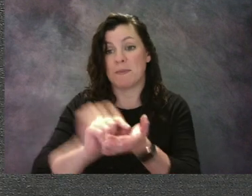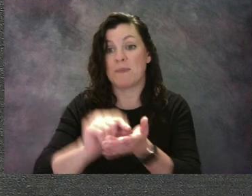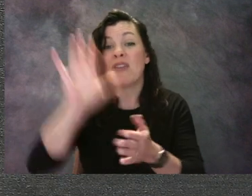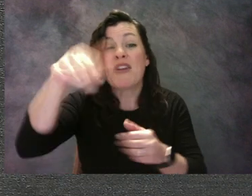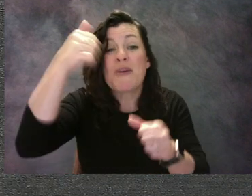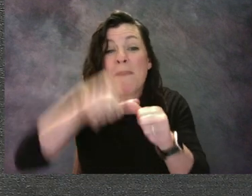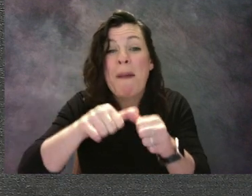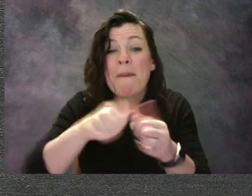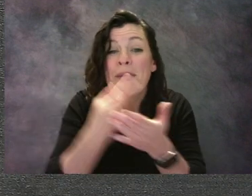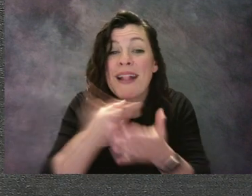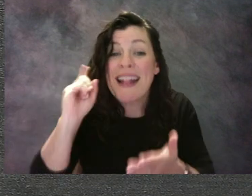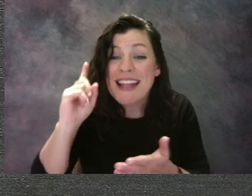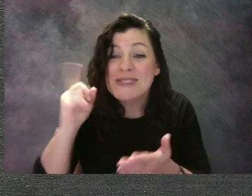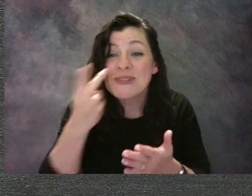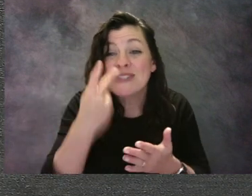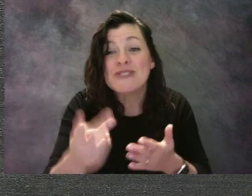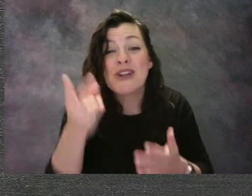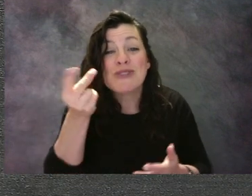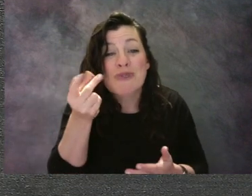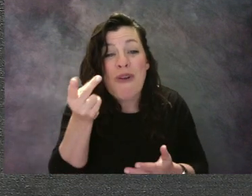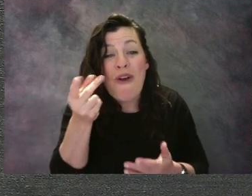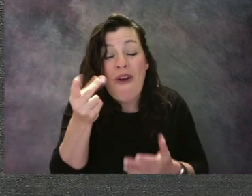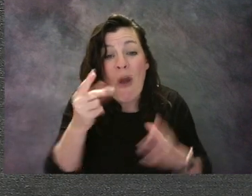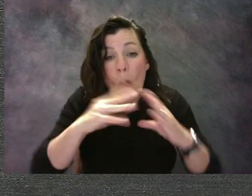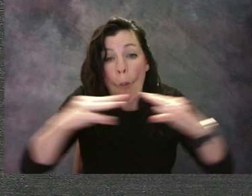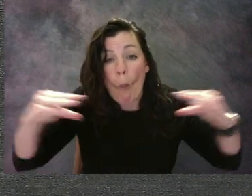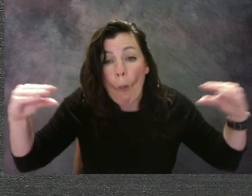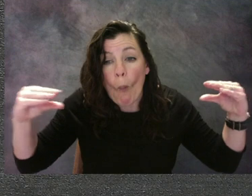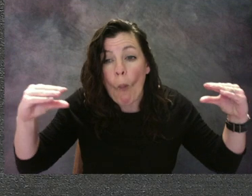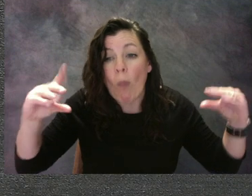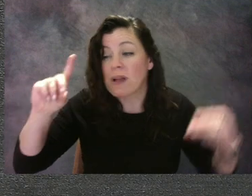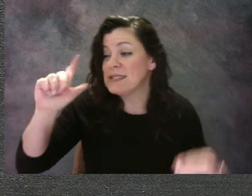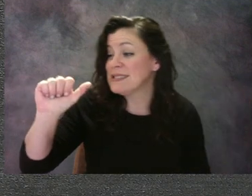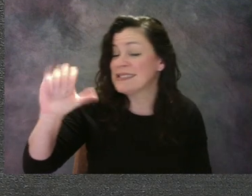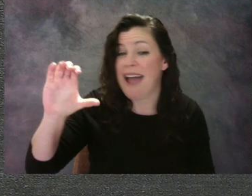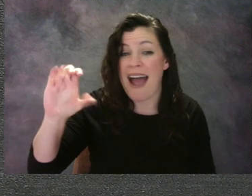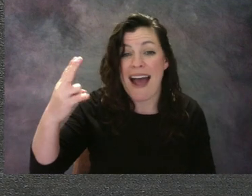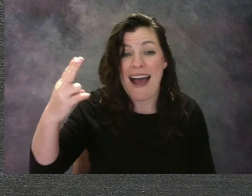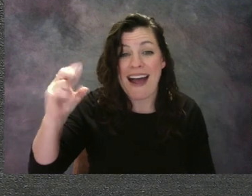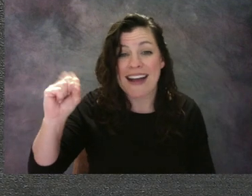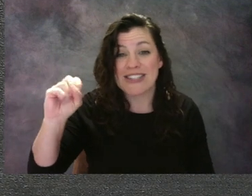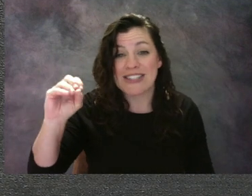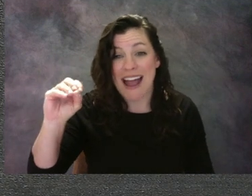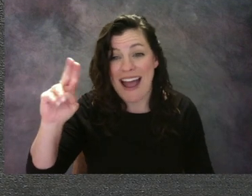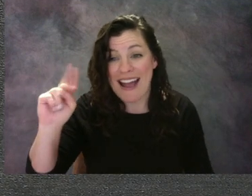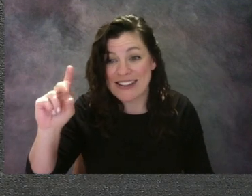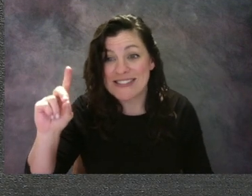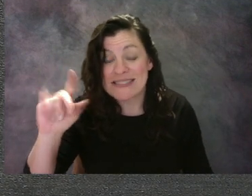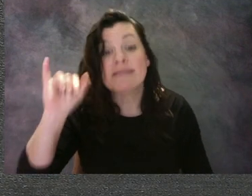those little long, skinny dogs, that was that artist. He has a piece of art right here in the "Erie Art Museum".